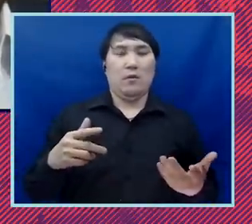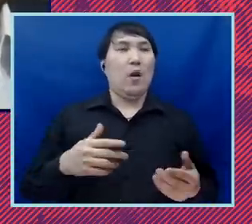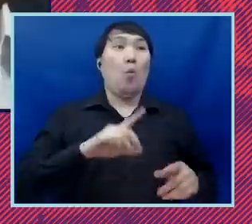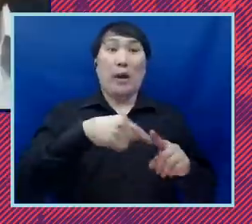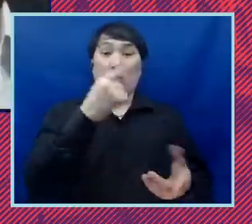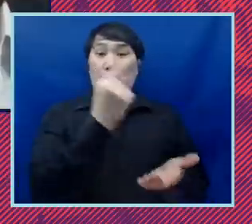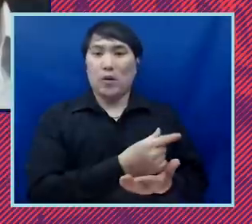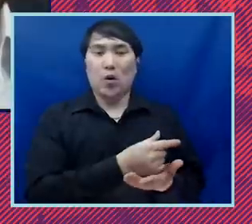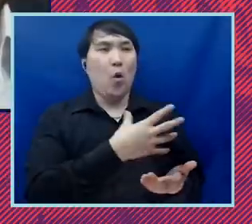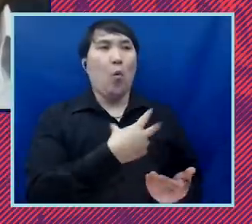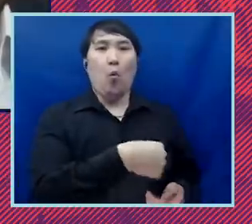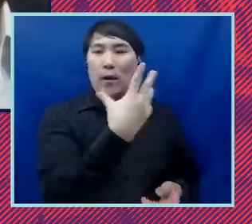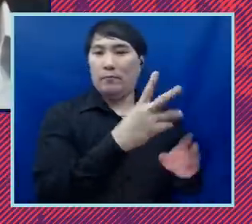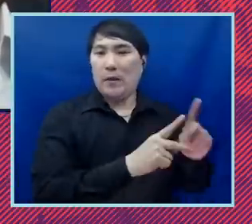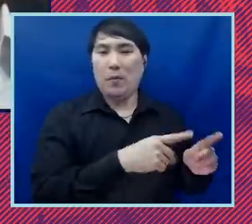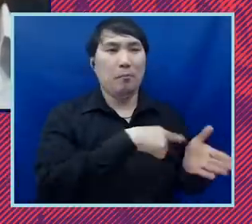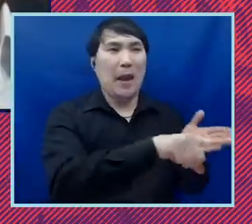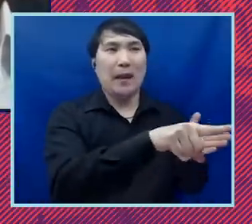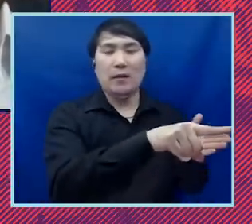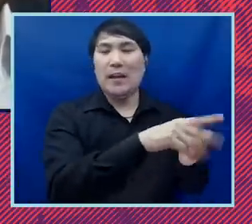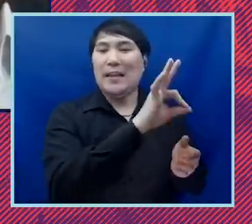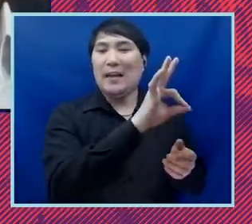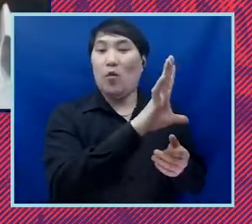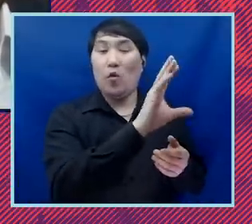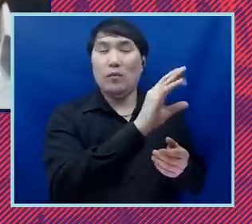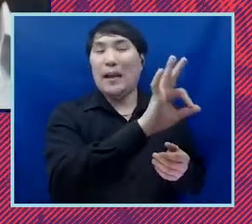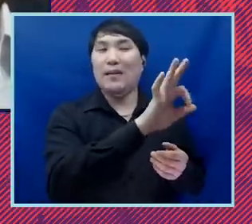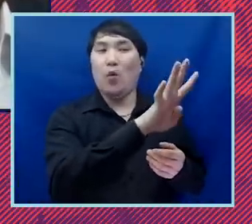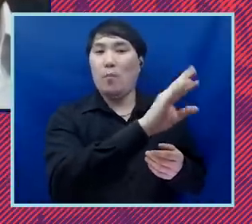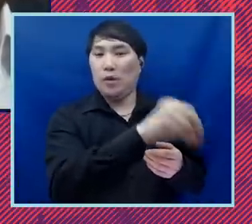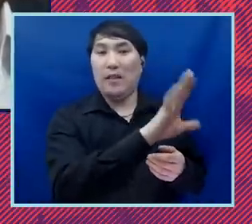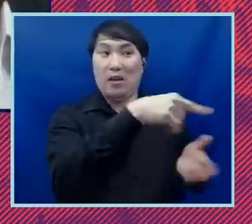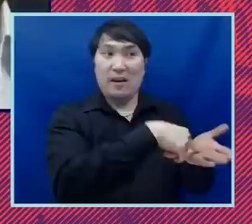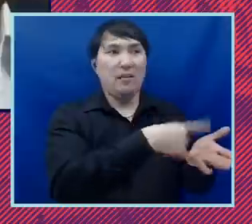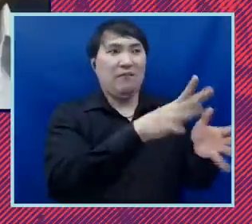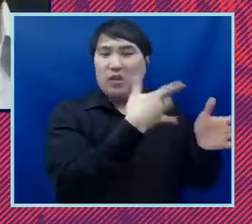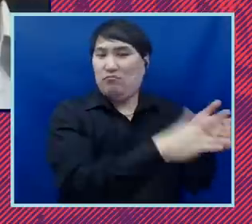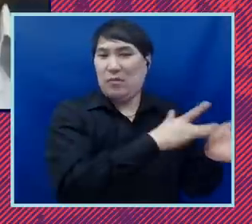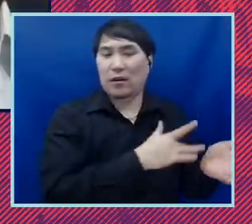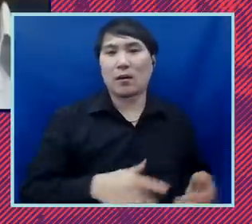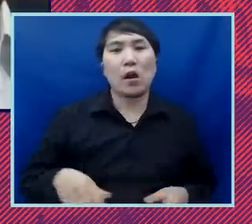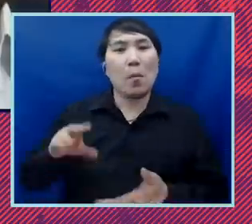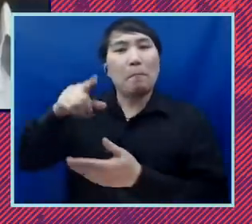families have paid off roughly 94 of their student loan debt black families still still owe 95